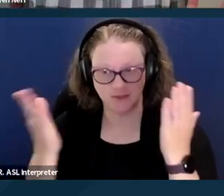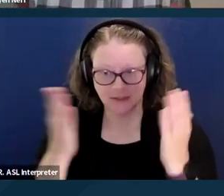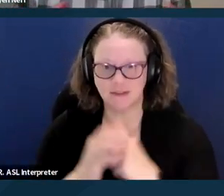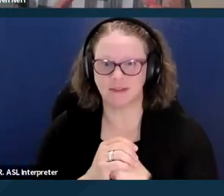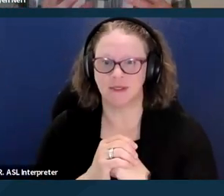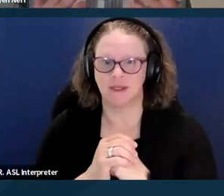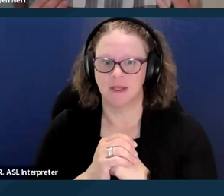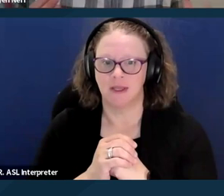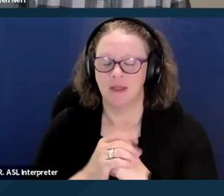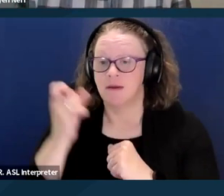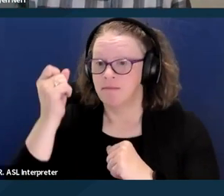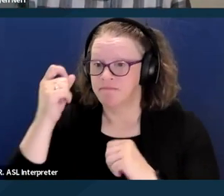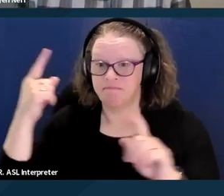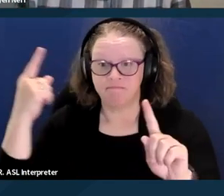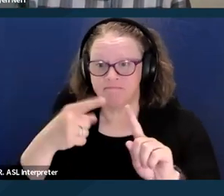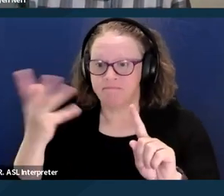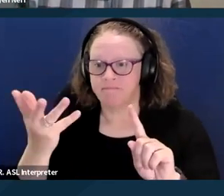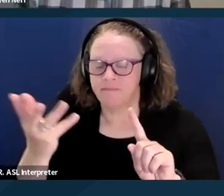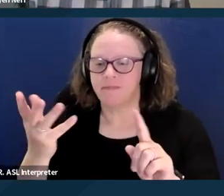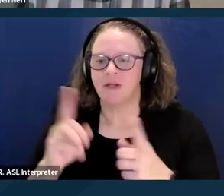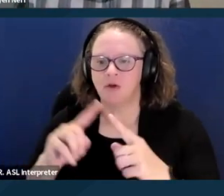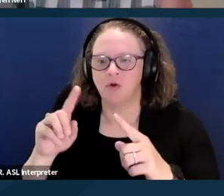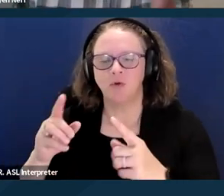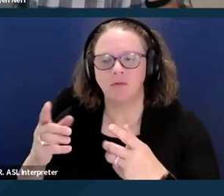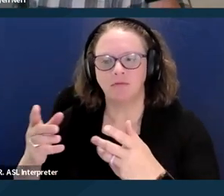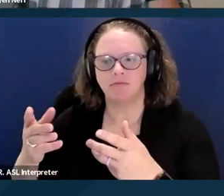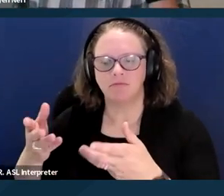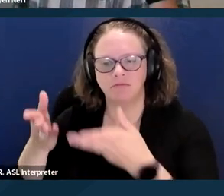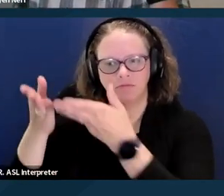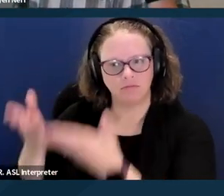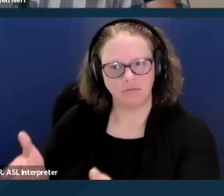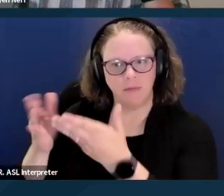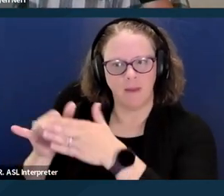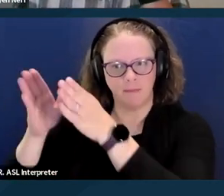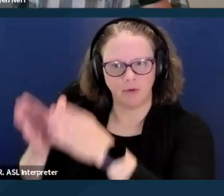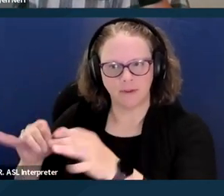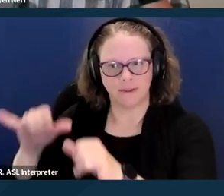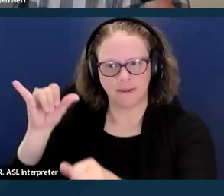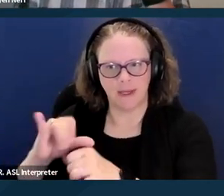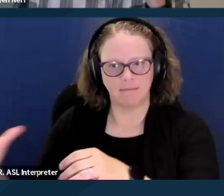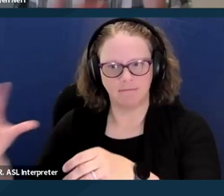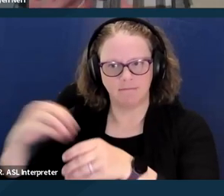And again, the idea is to stay and be part of the community, so they're also working with local community organizations